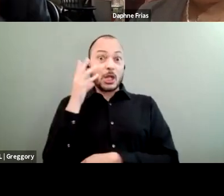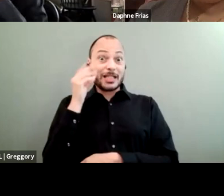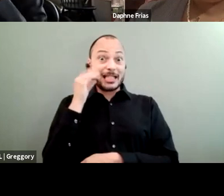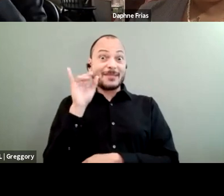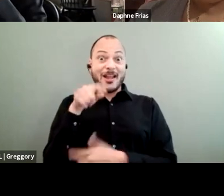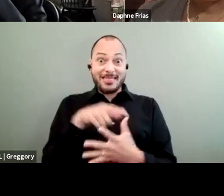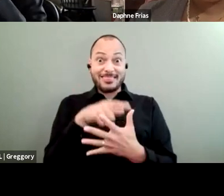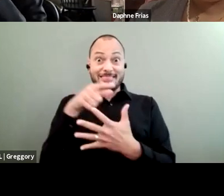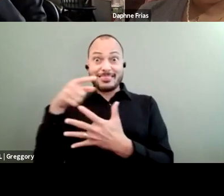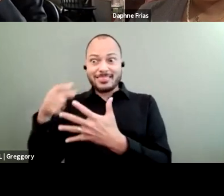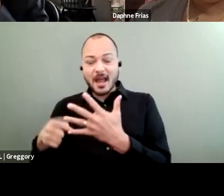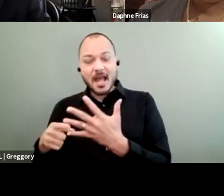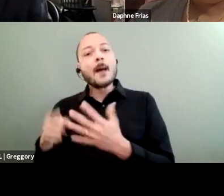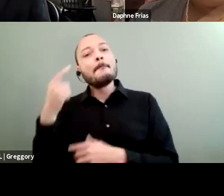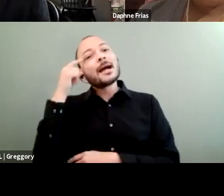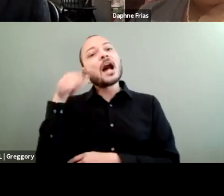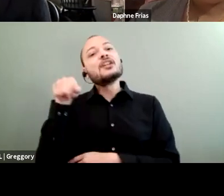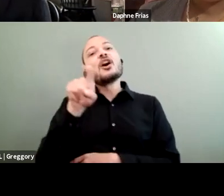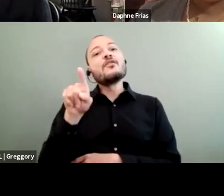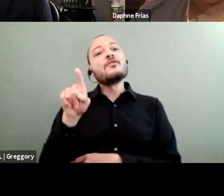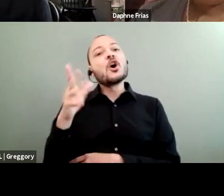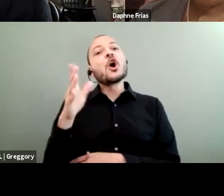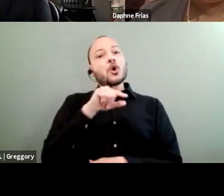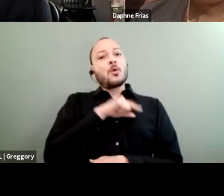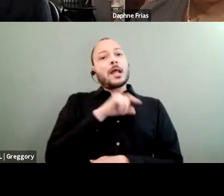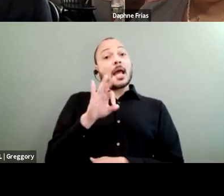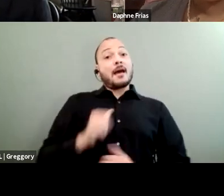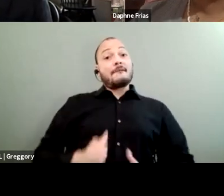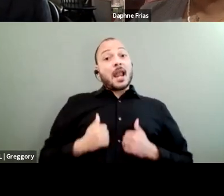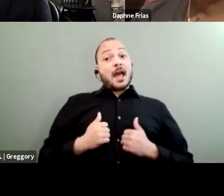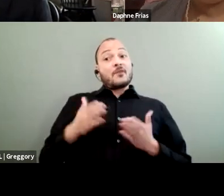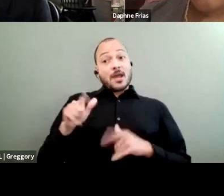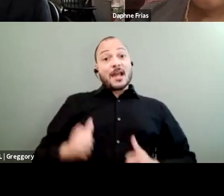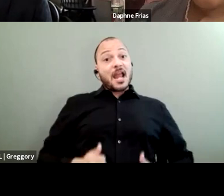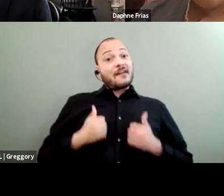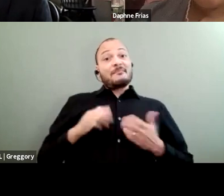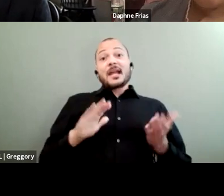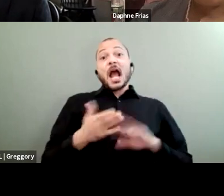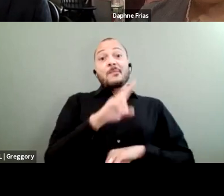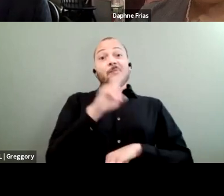because their quality of life and the way they're living has become so normalized for them.